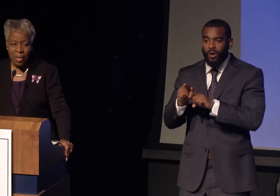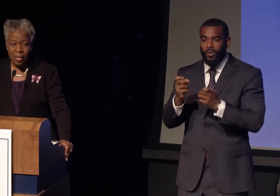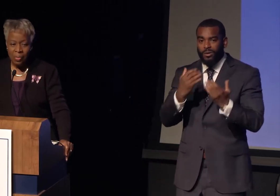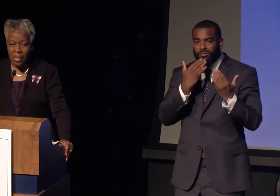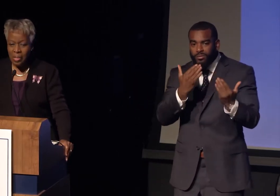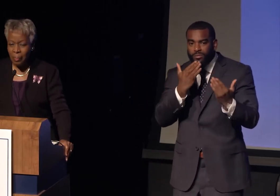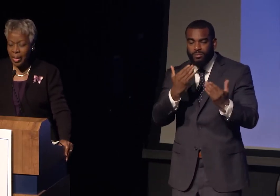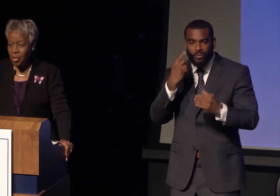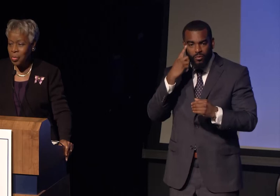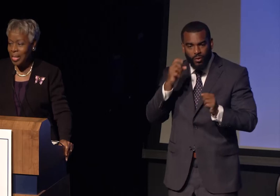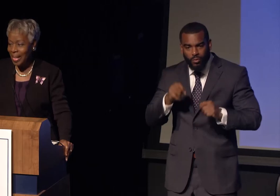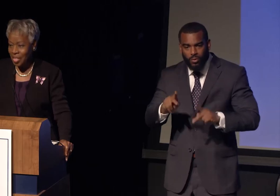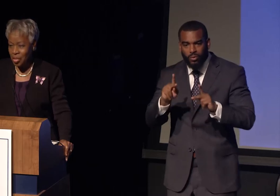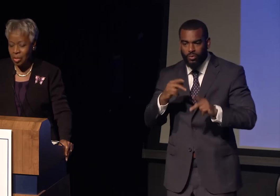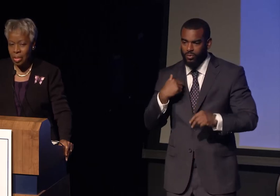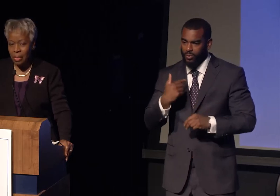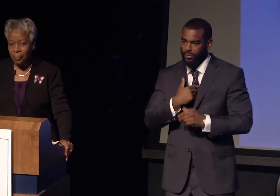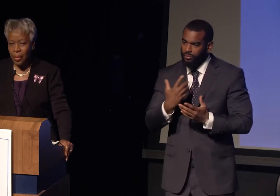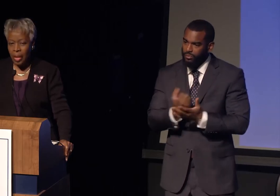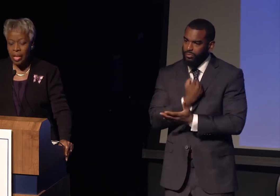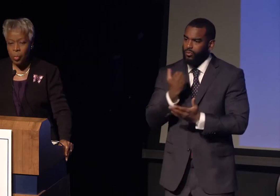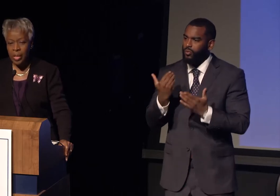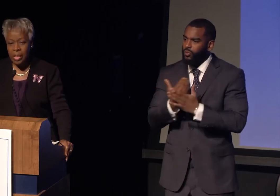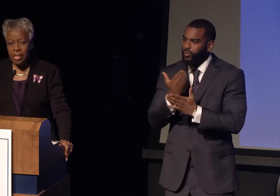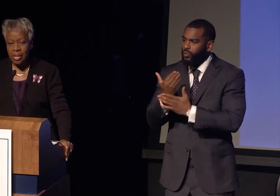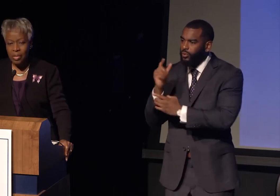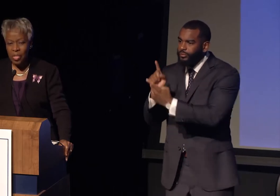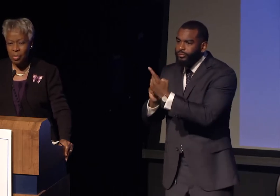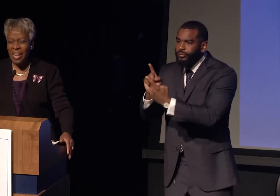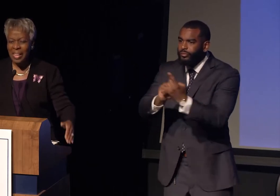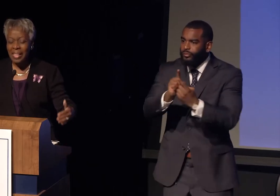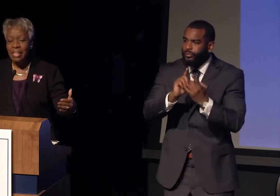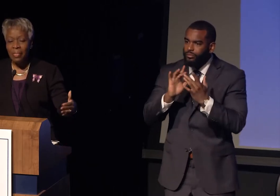to make new connections as we continue to try to live out